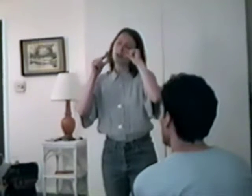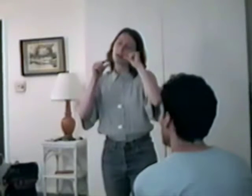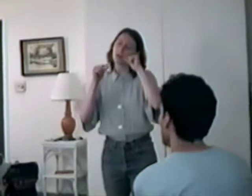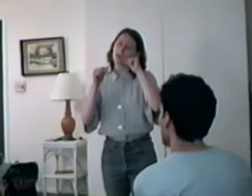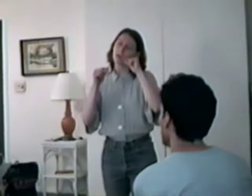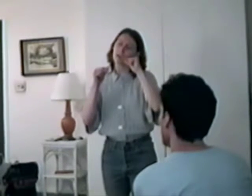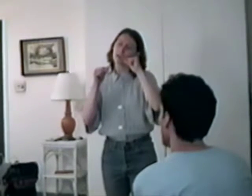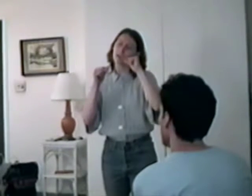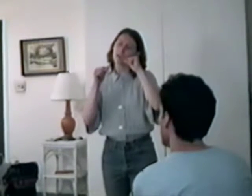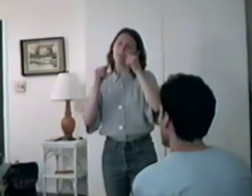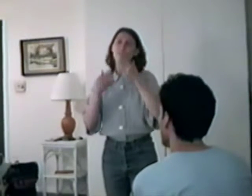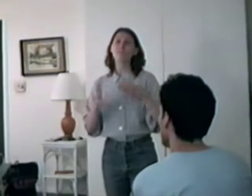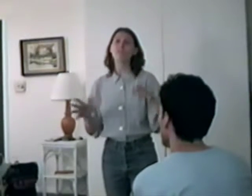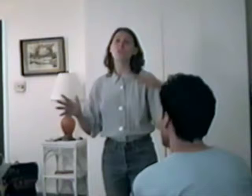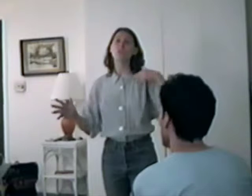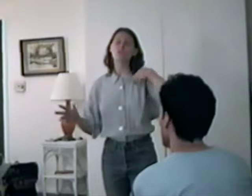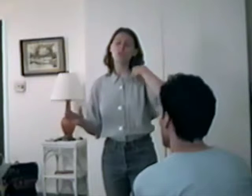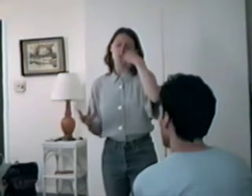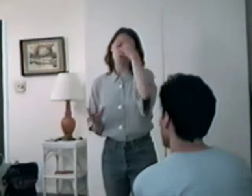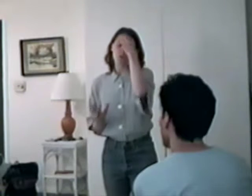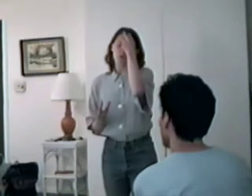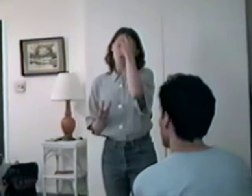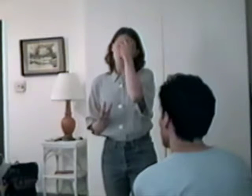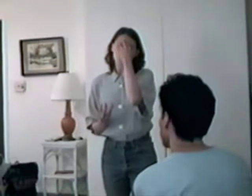Fall asleep